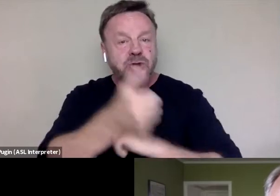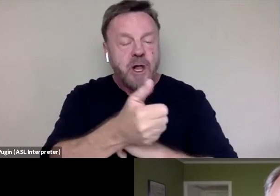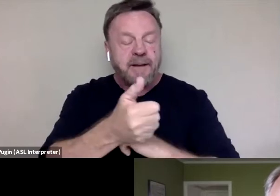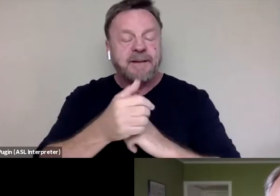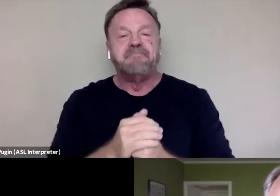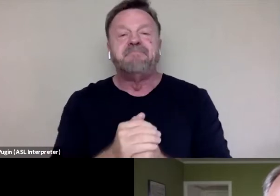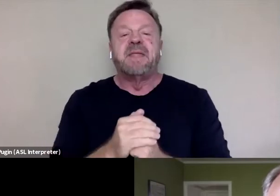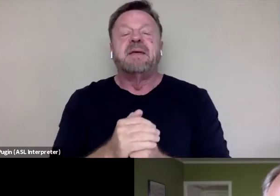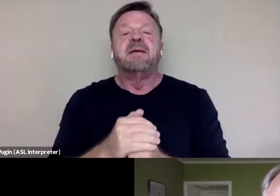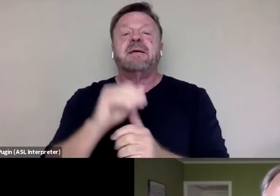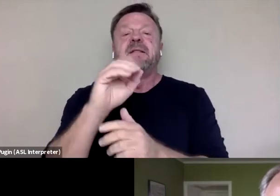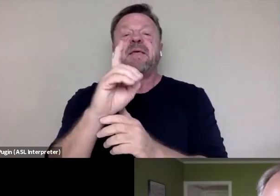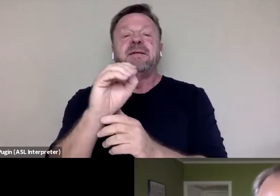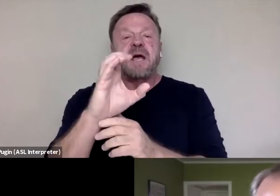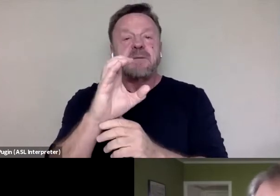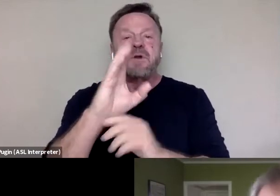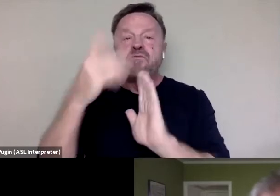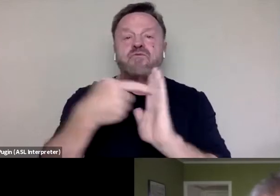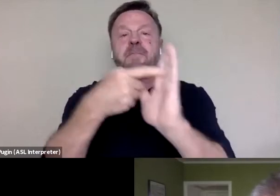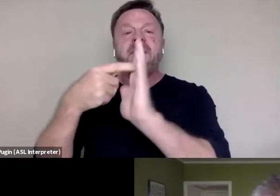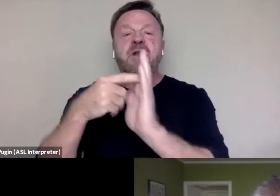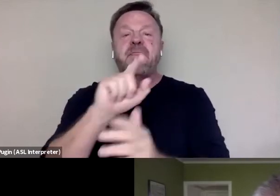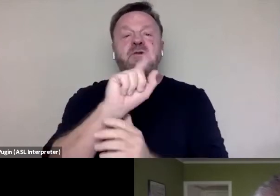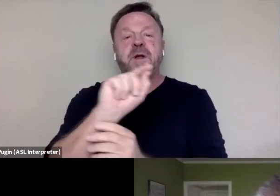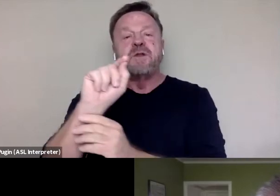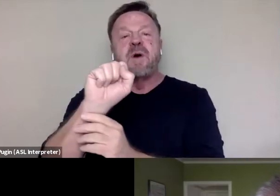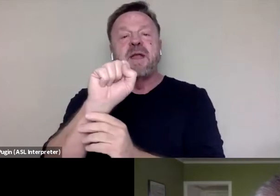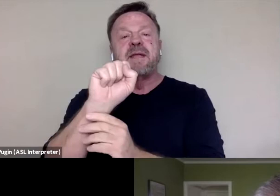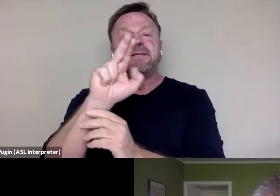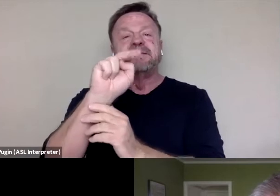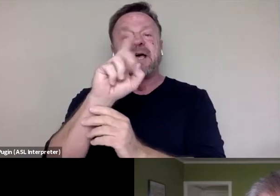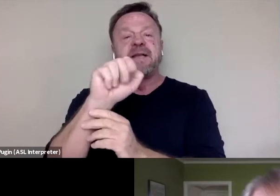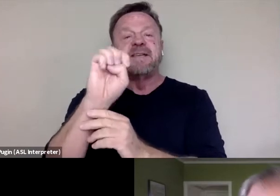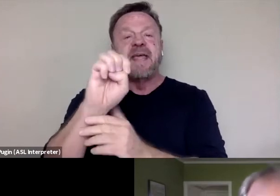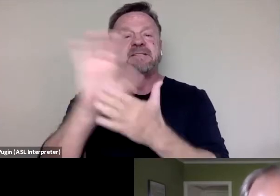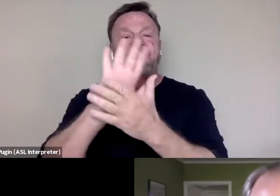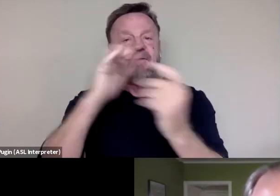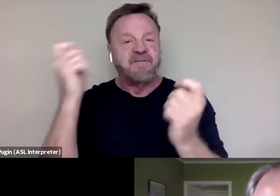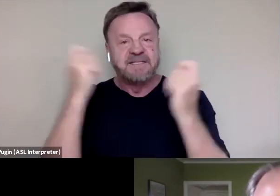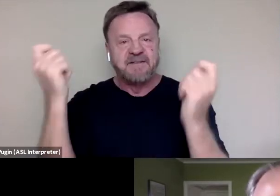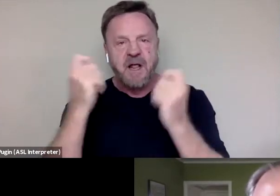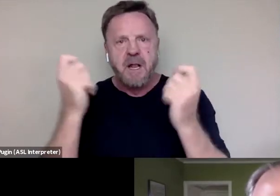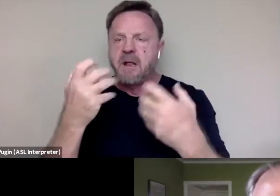The documentary premiered at the 2020 Sundance Film Festival and it received rave reviews.